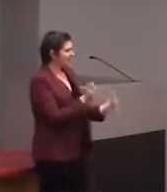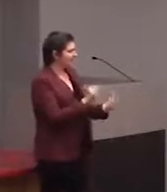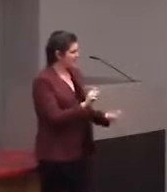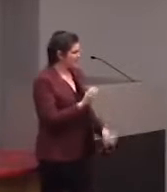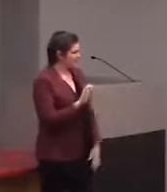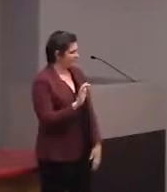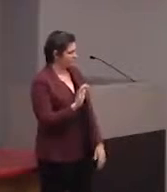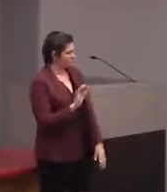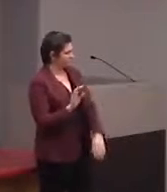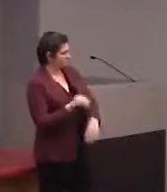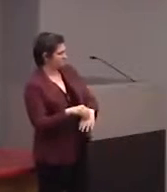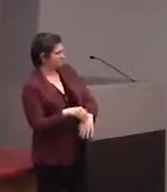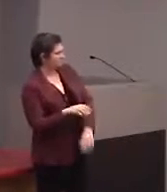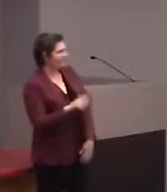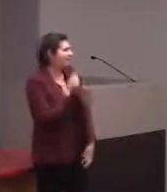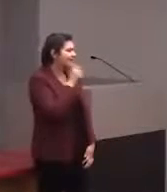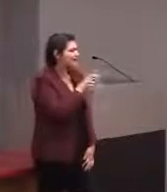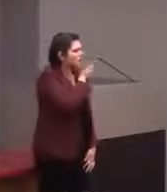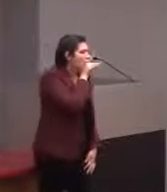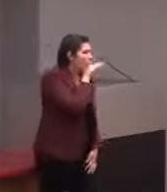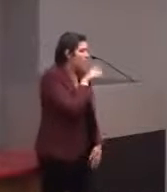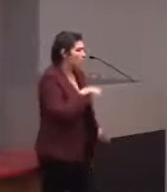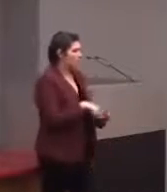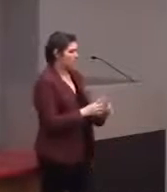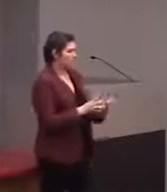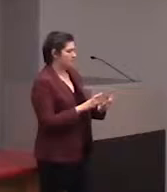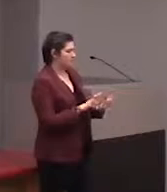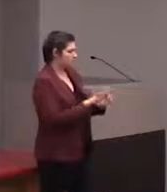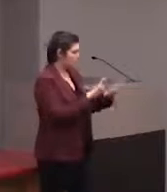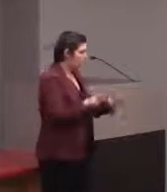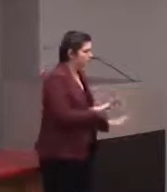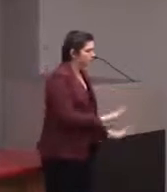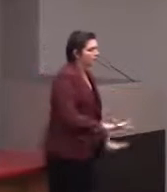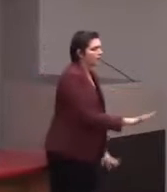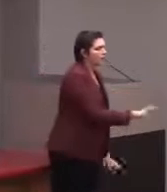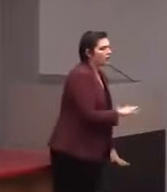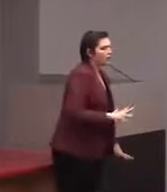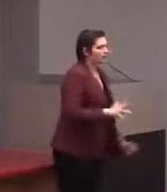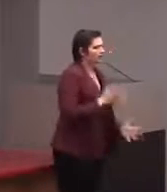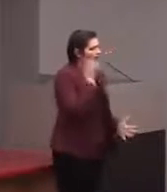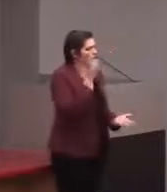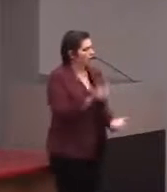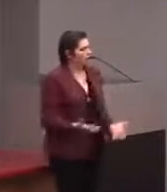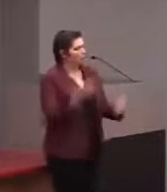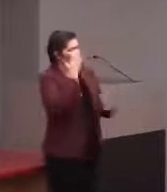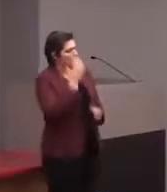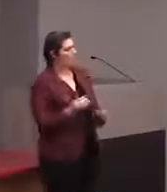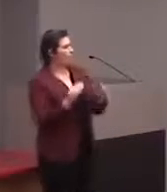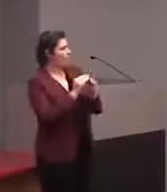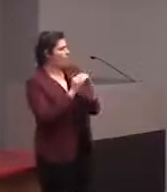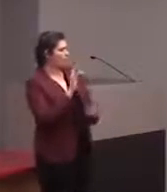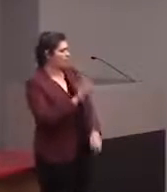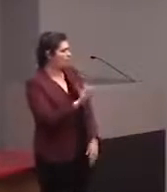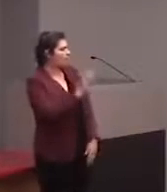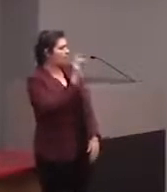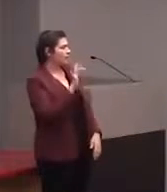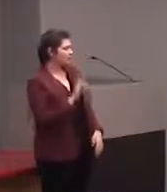It doesn't talk? [Chris] Yeah, is there a mode of exploration and then when you want to know more you could push a button or triple-tap or something?